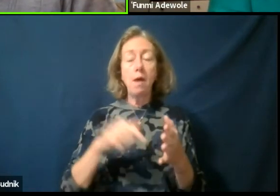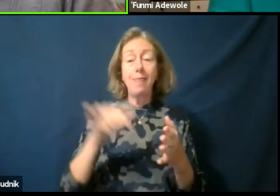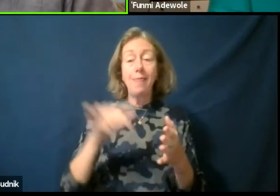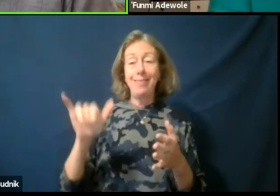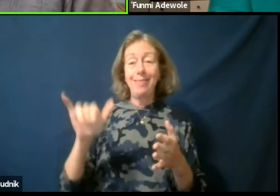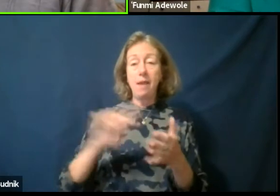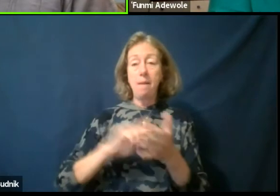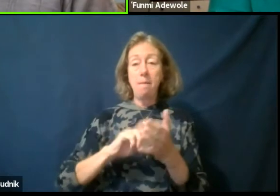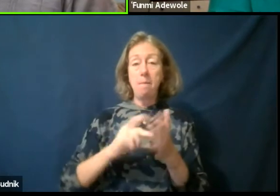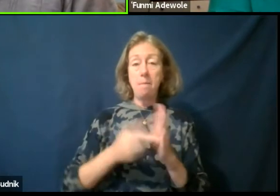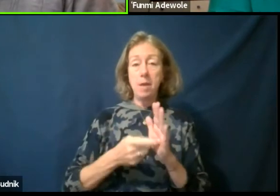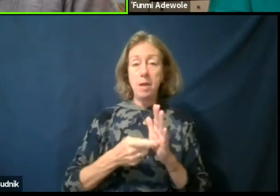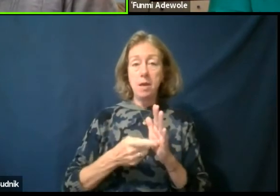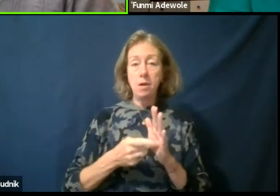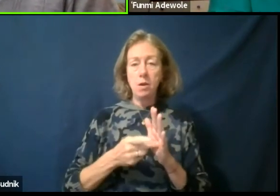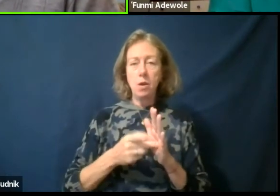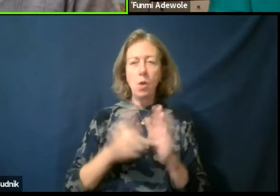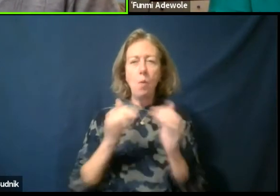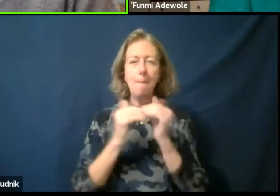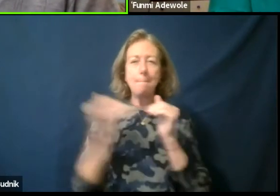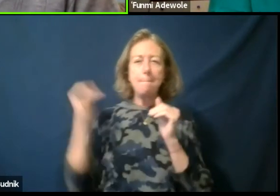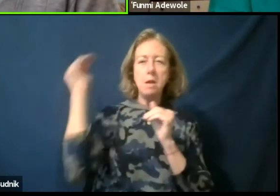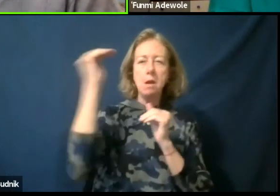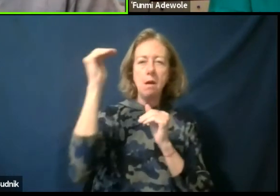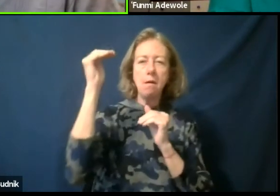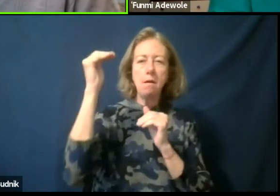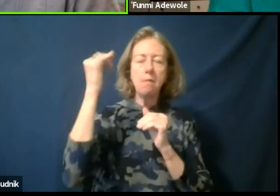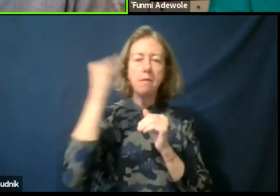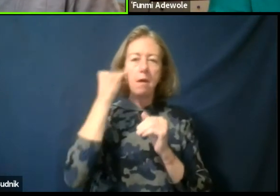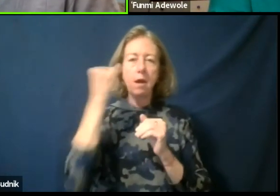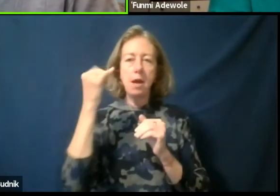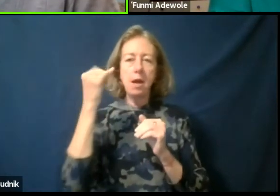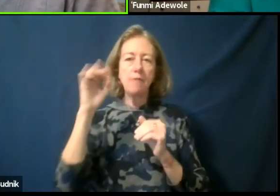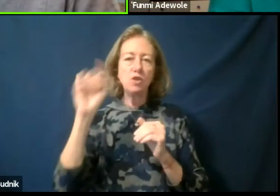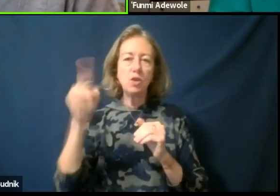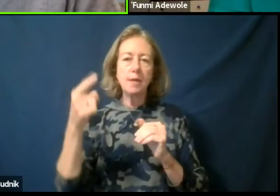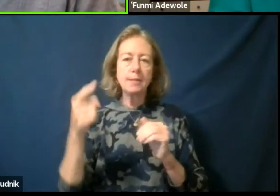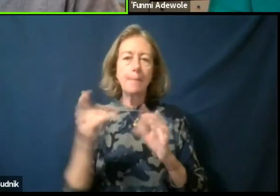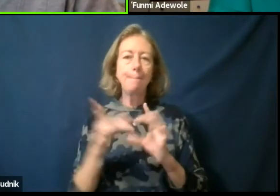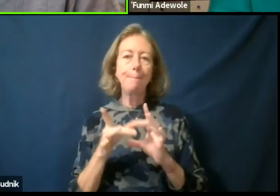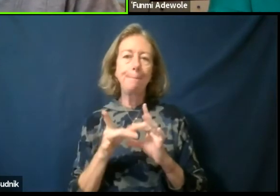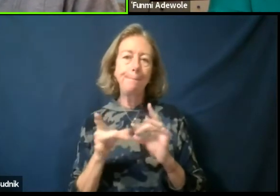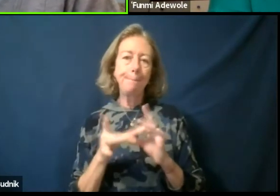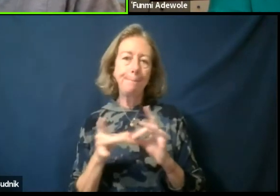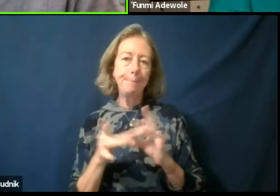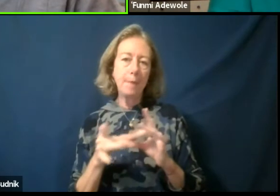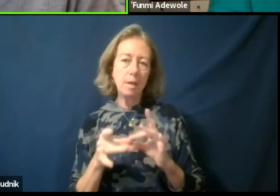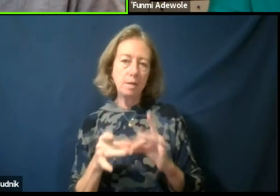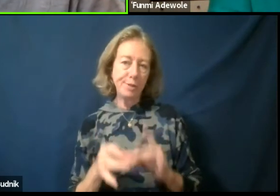we've gone beyond that idea of just messaging, as theater as a way to send message across.